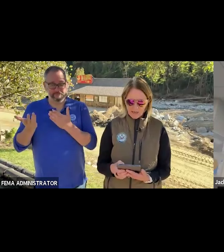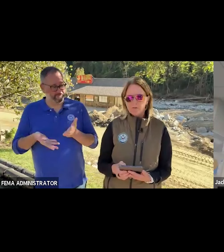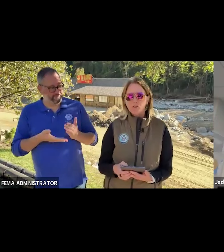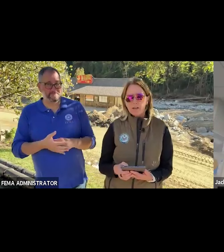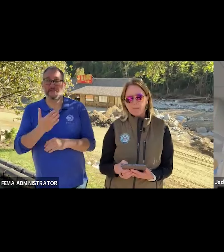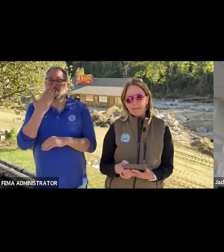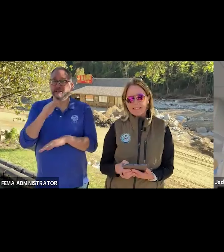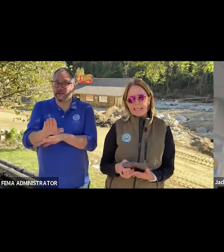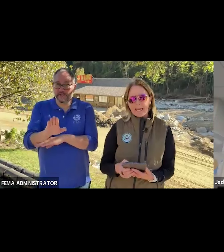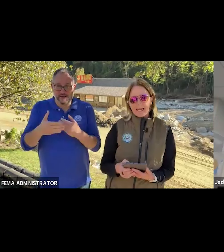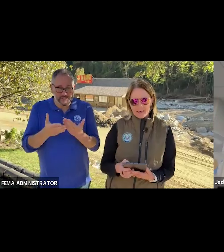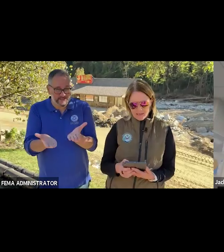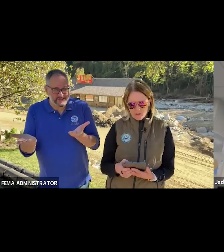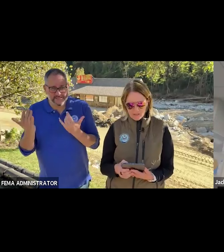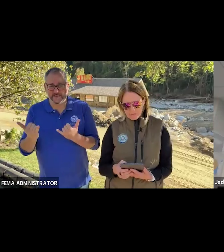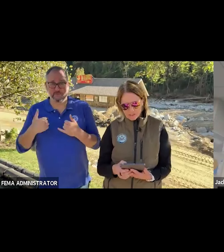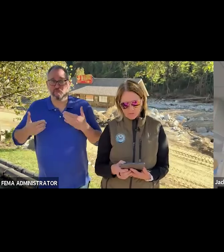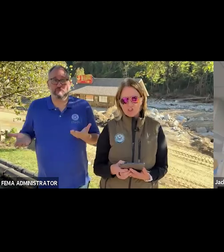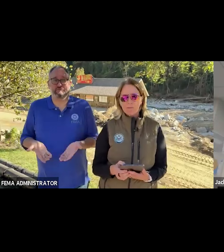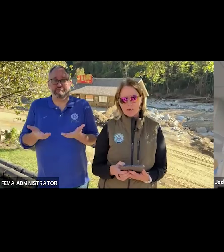Good afternoon everybody. Today I'm here in the Village of Chimney